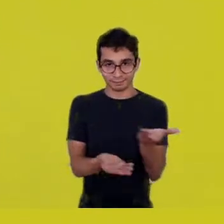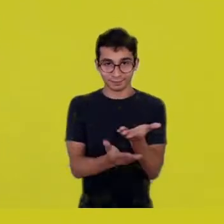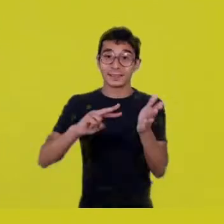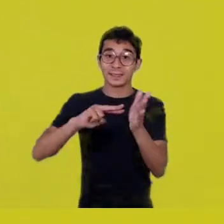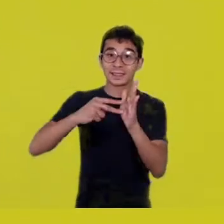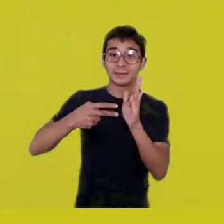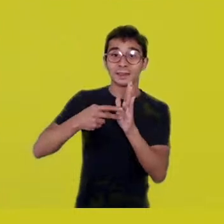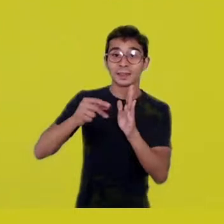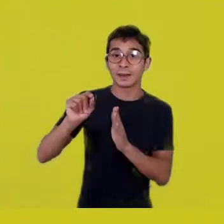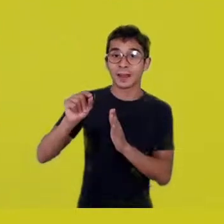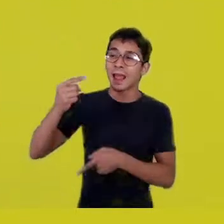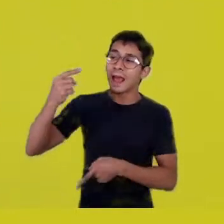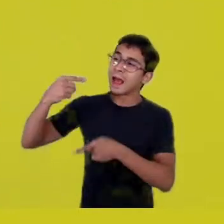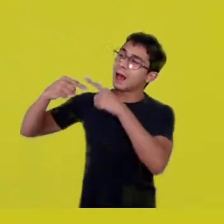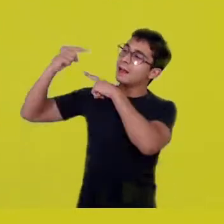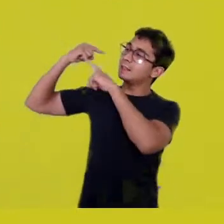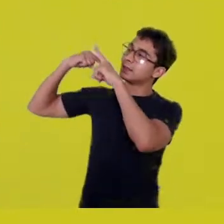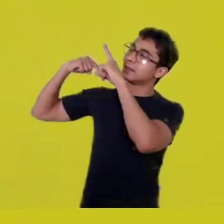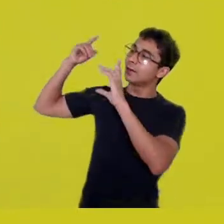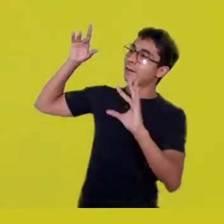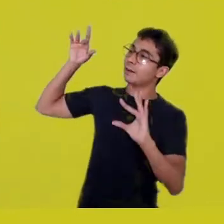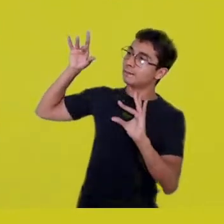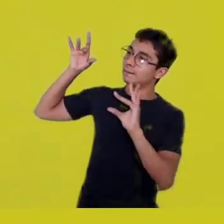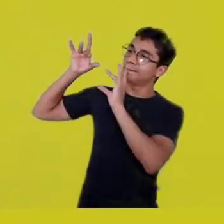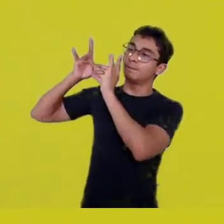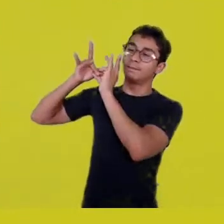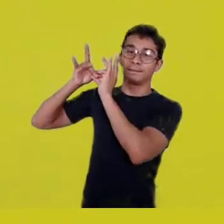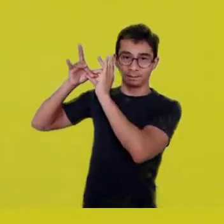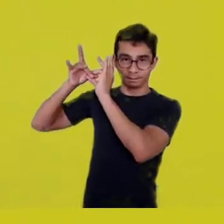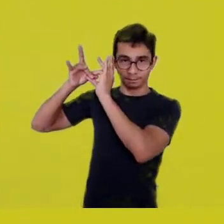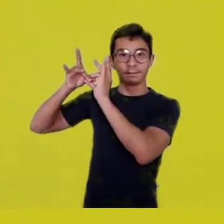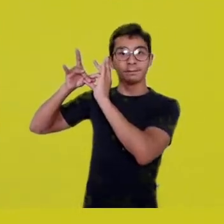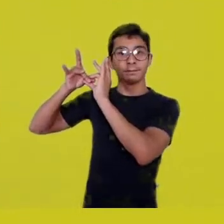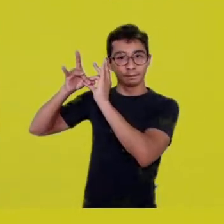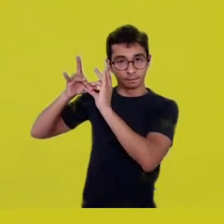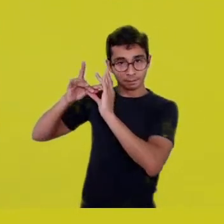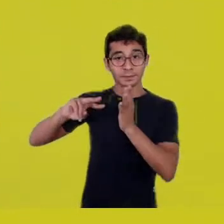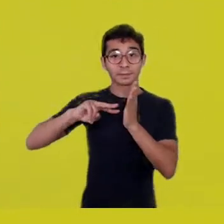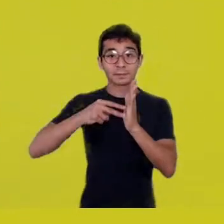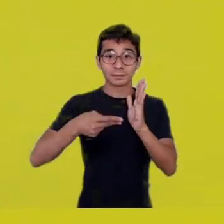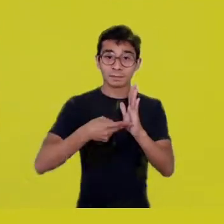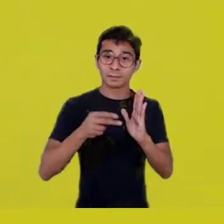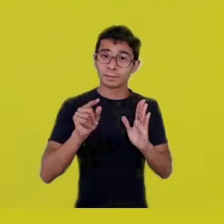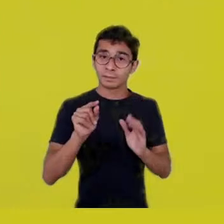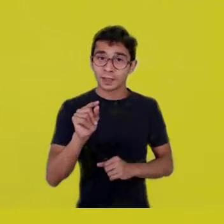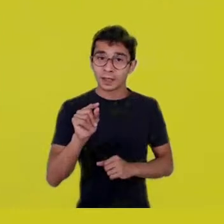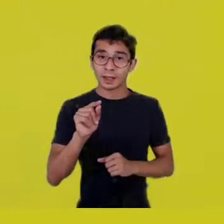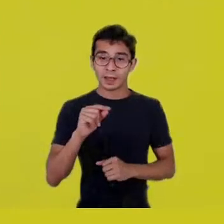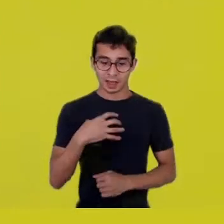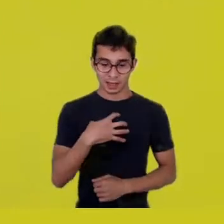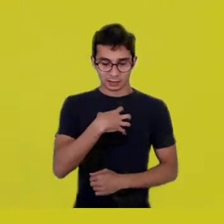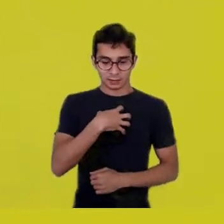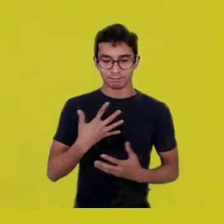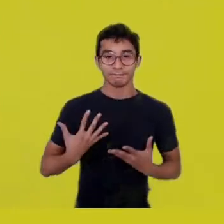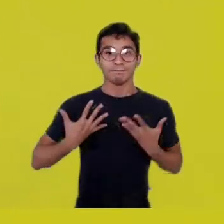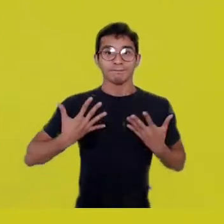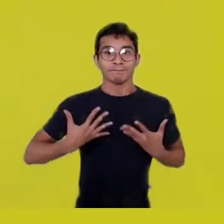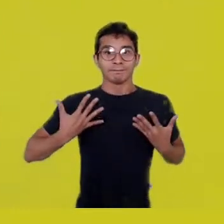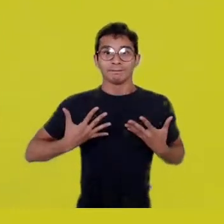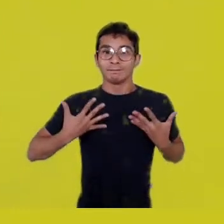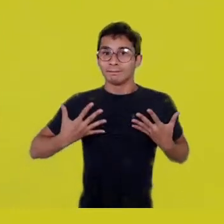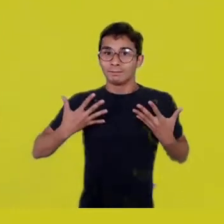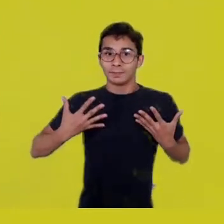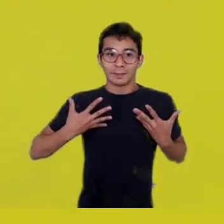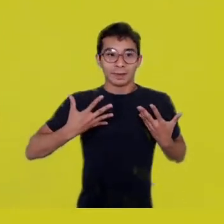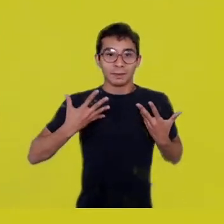that place where we can seek courage in our meetings with our ancestors